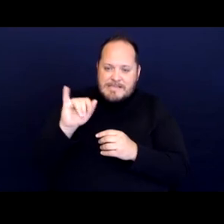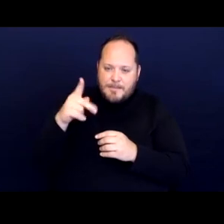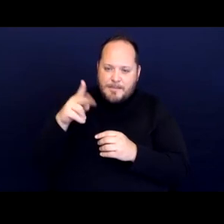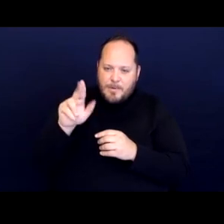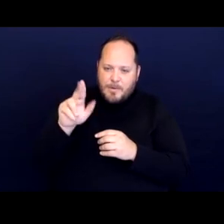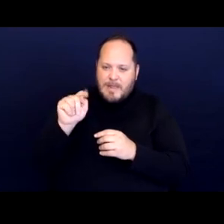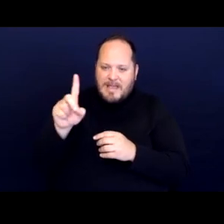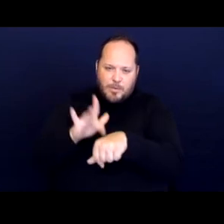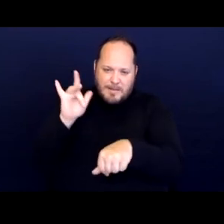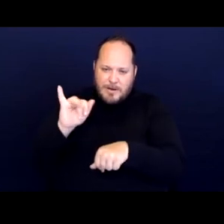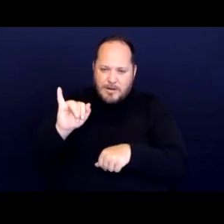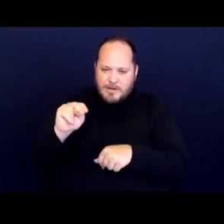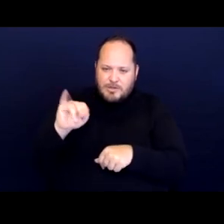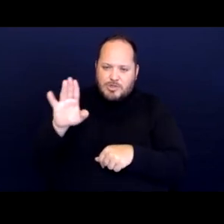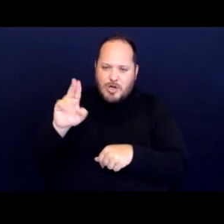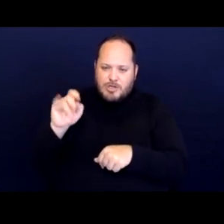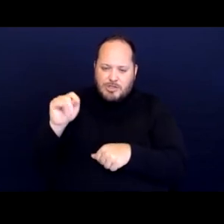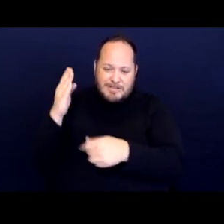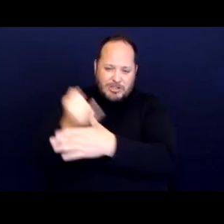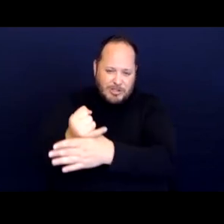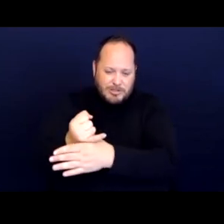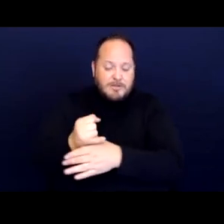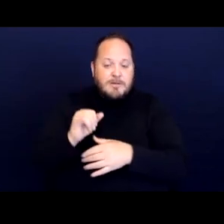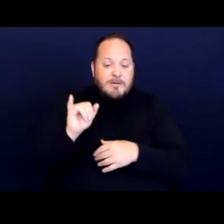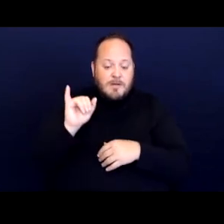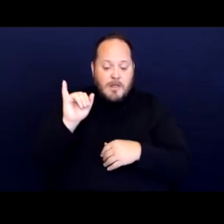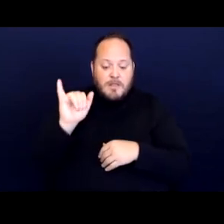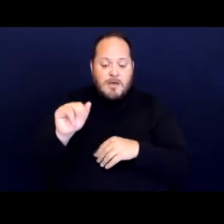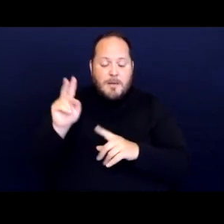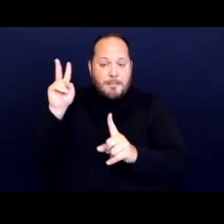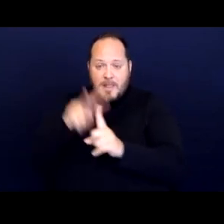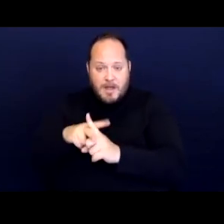in the injunction applied to enforcement actions